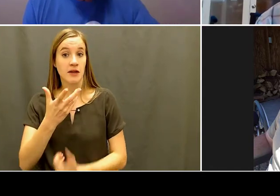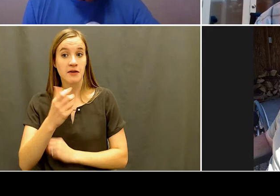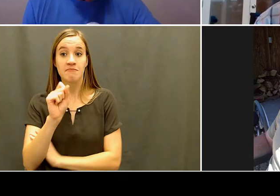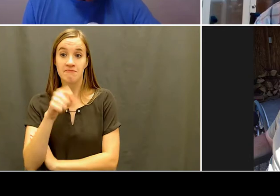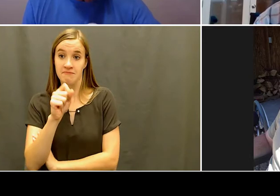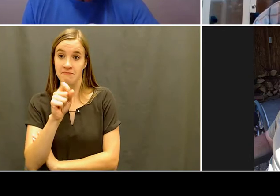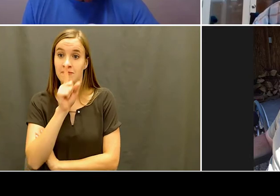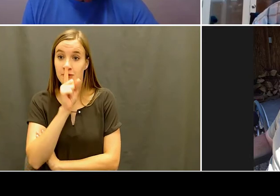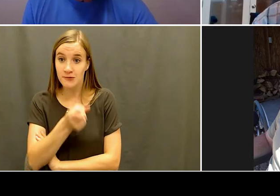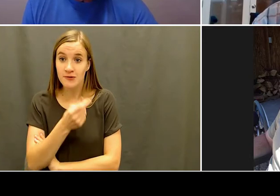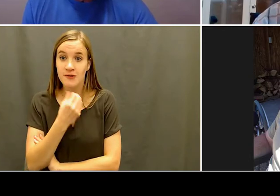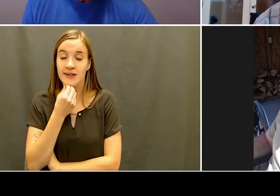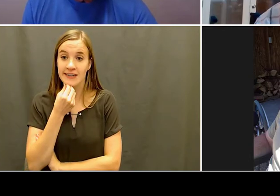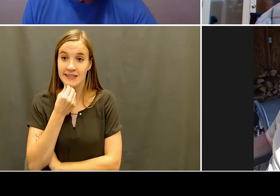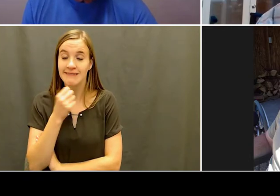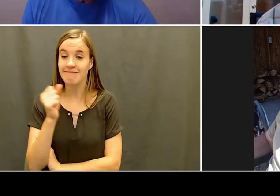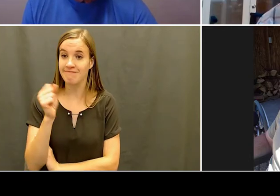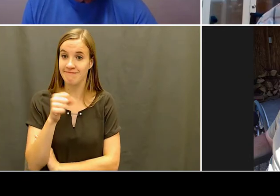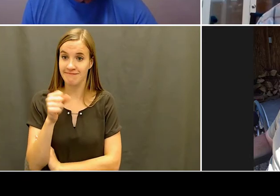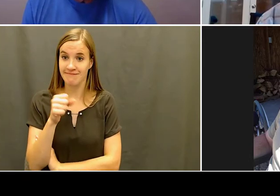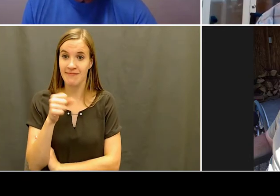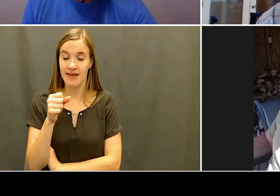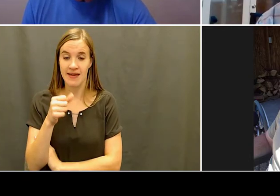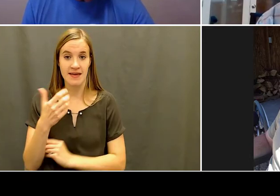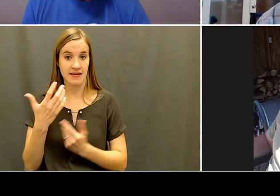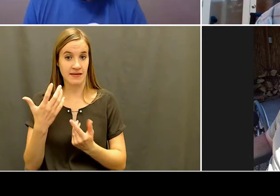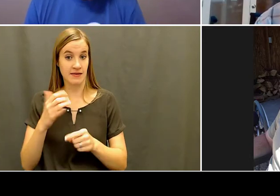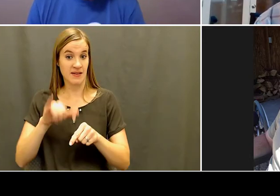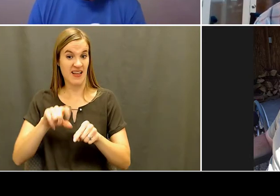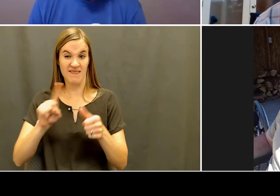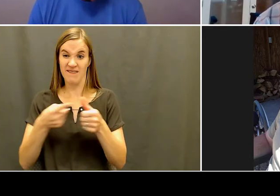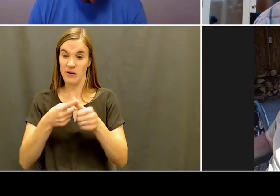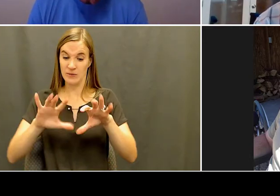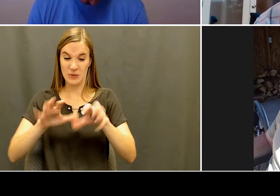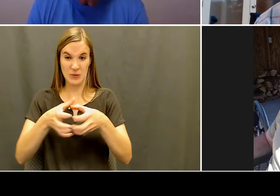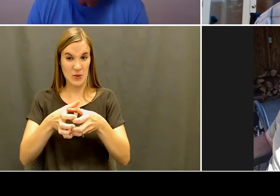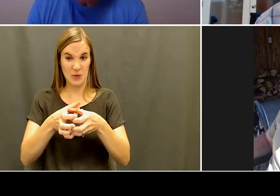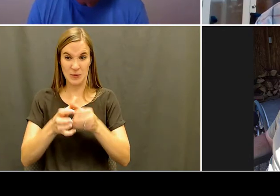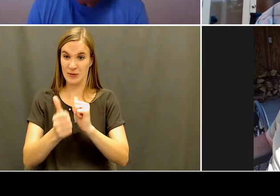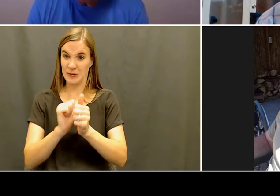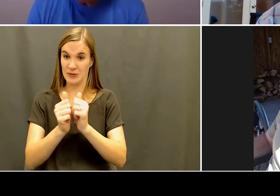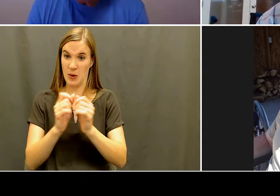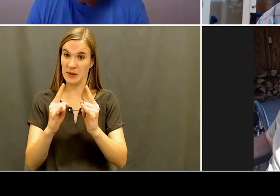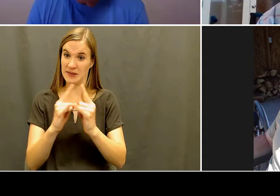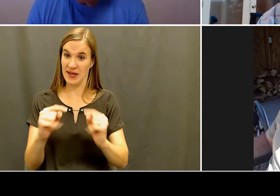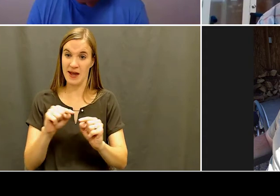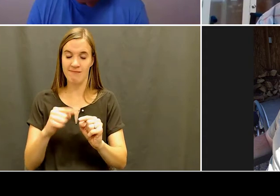opportunities for me showing me and showing my parents that